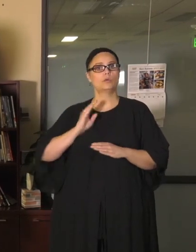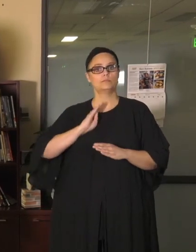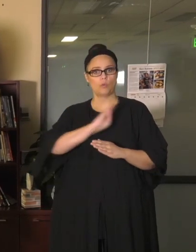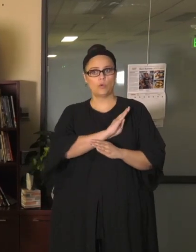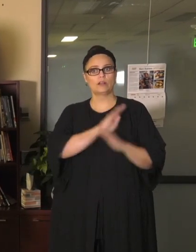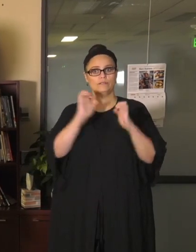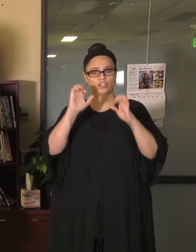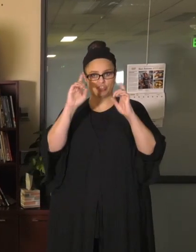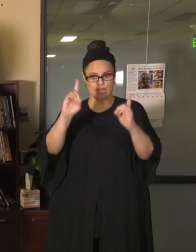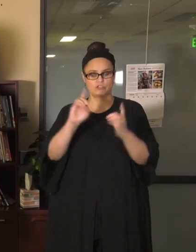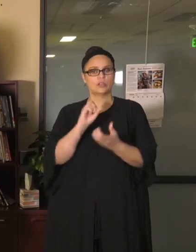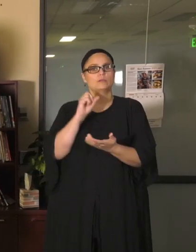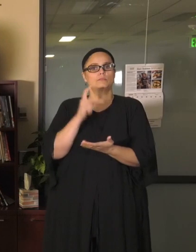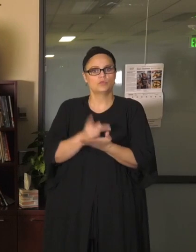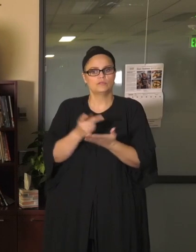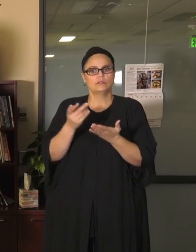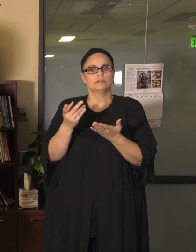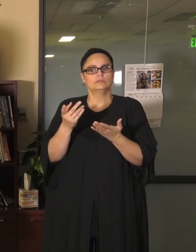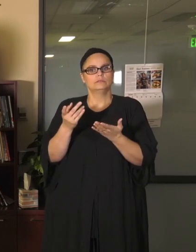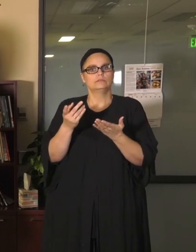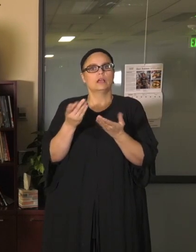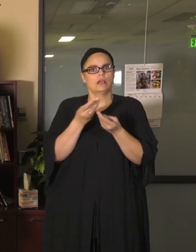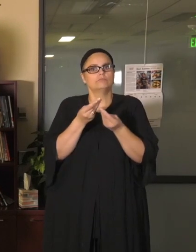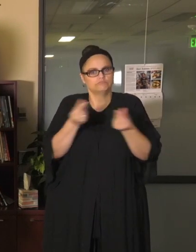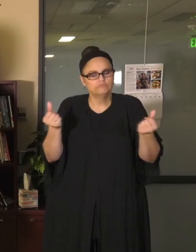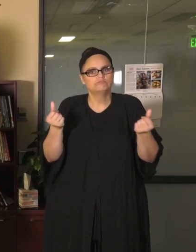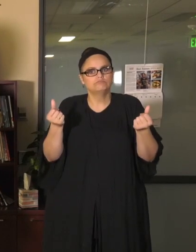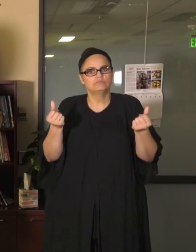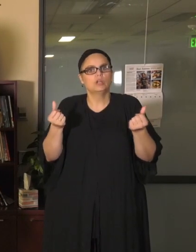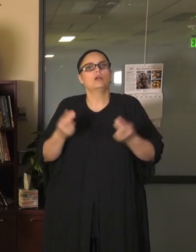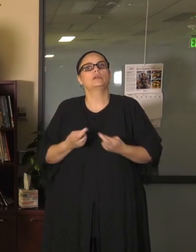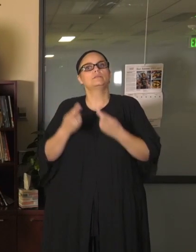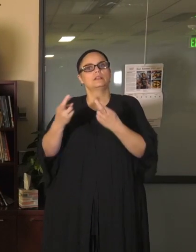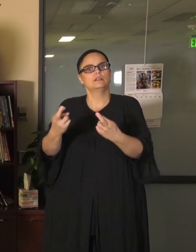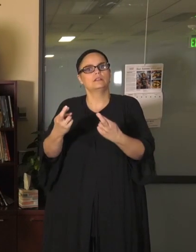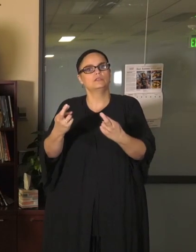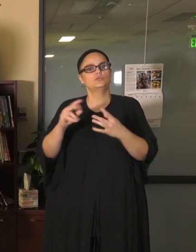our leading recommendation to begin the year in 100% distance learning.